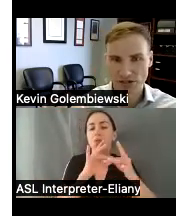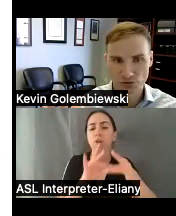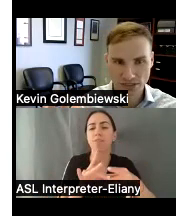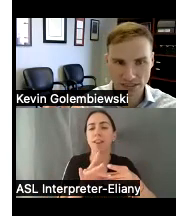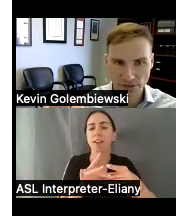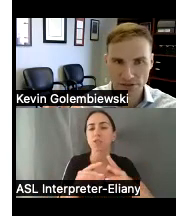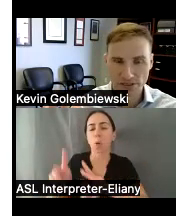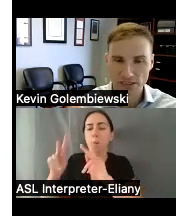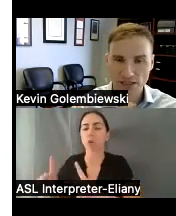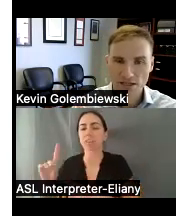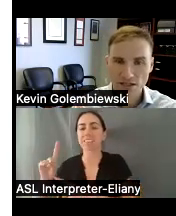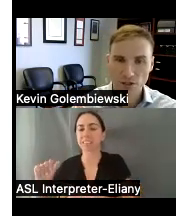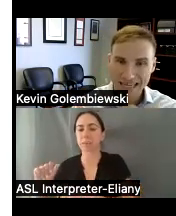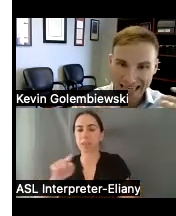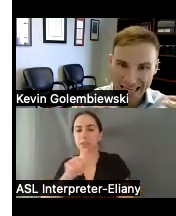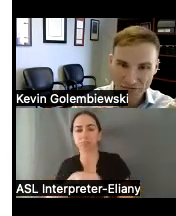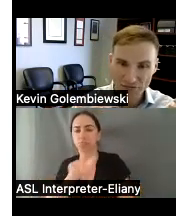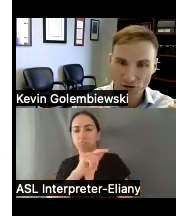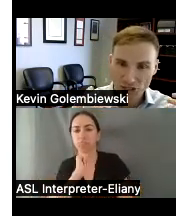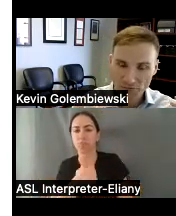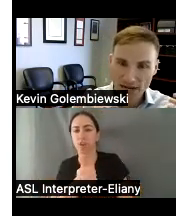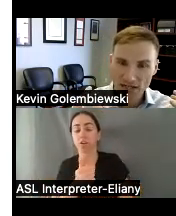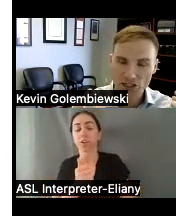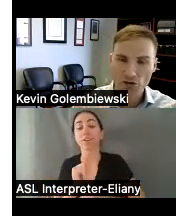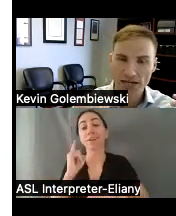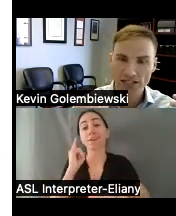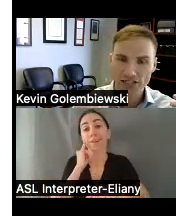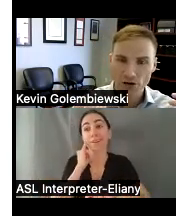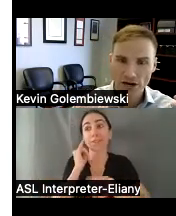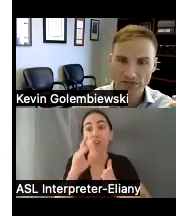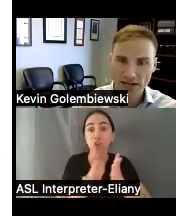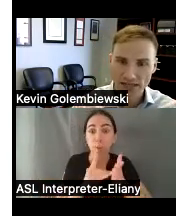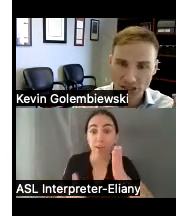individual's disability so if there's some kind of discrimination or rights violation